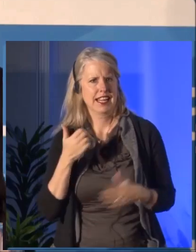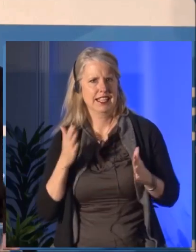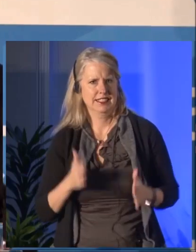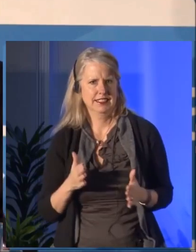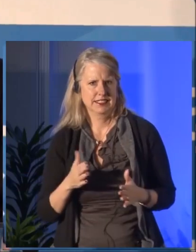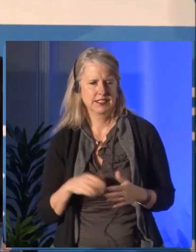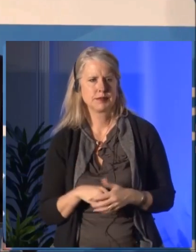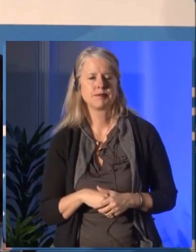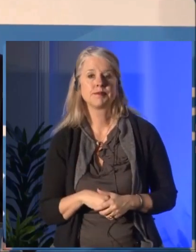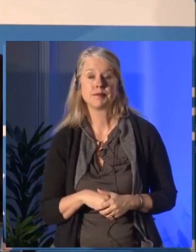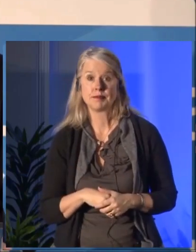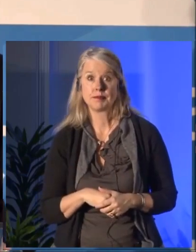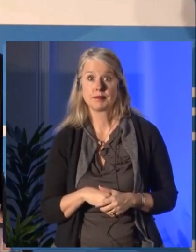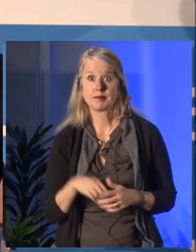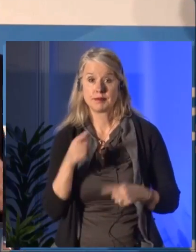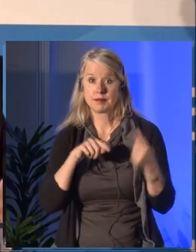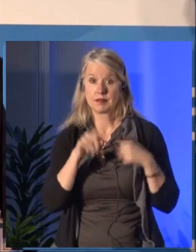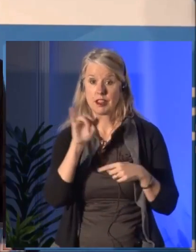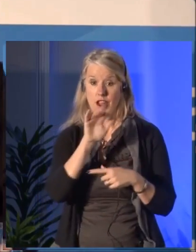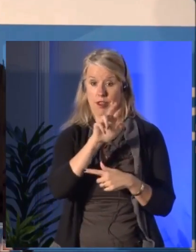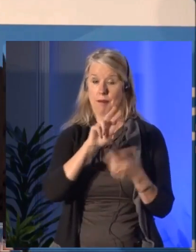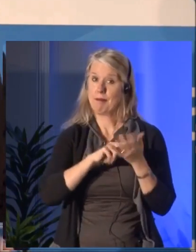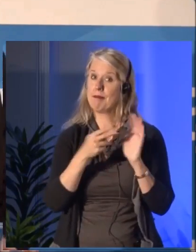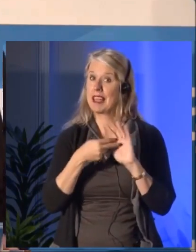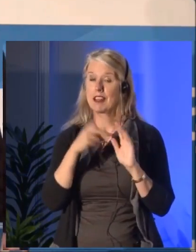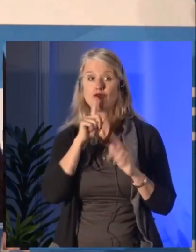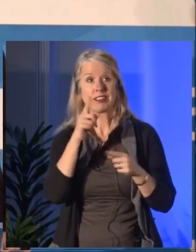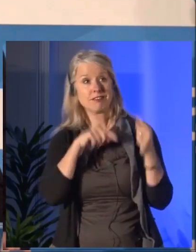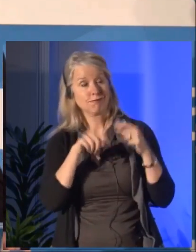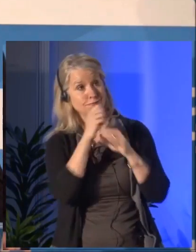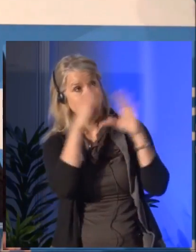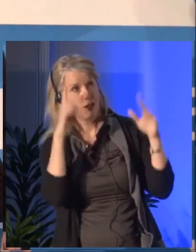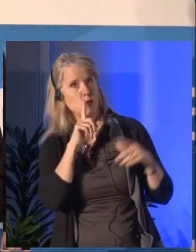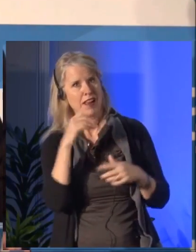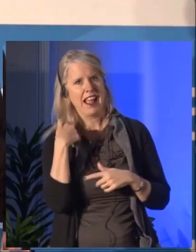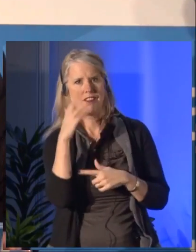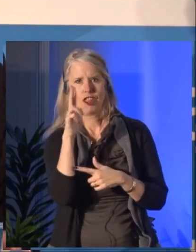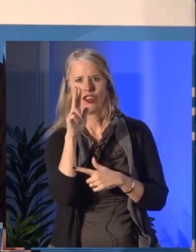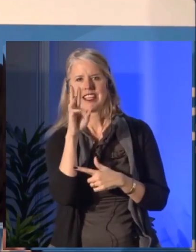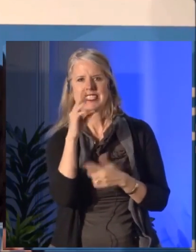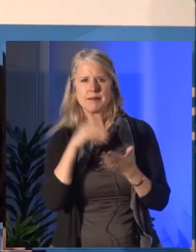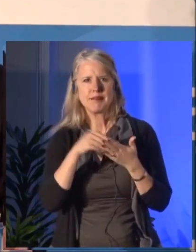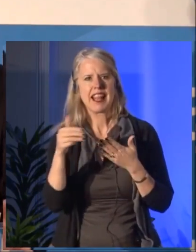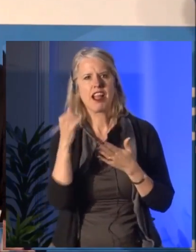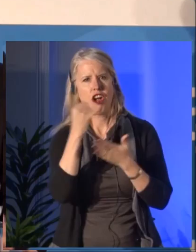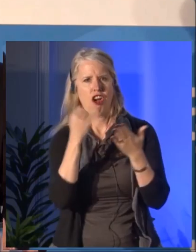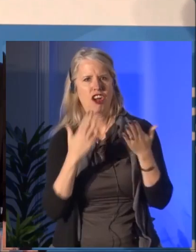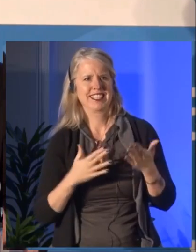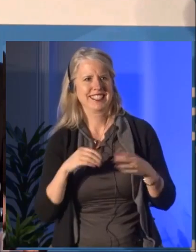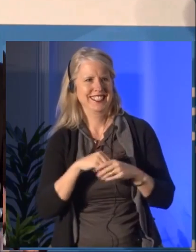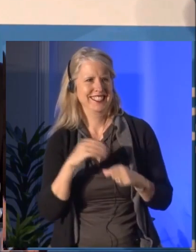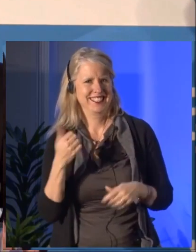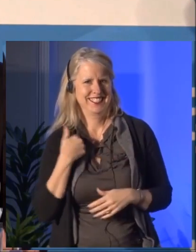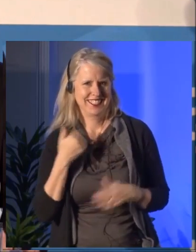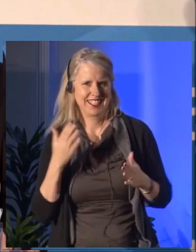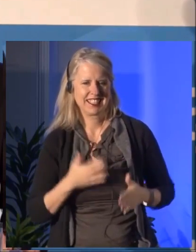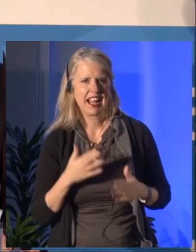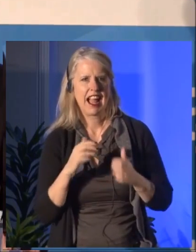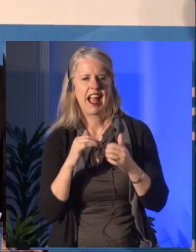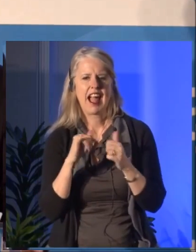[ French Language Being Spoken ] In the past year the organization redesigned its funding model.